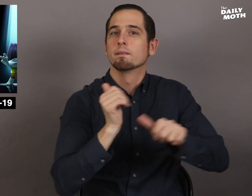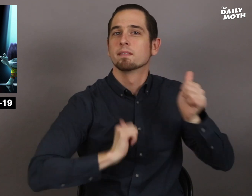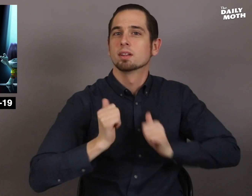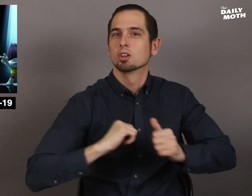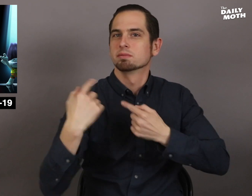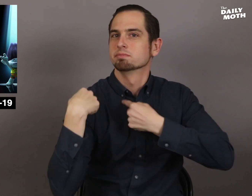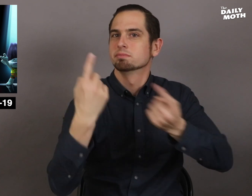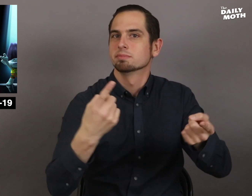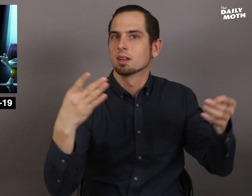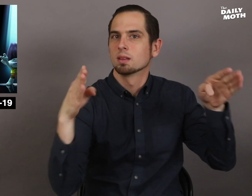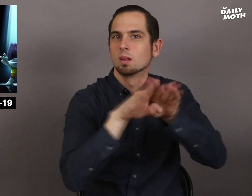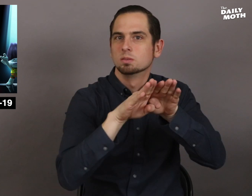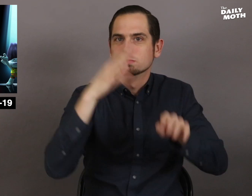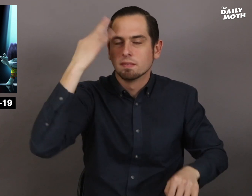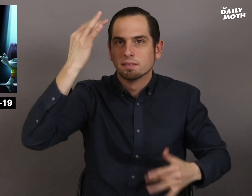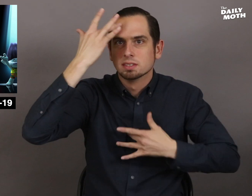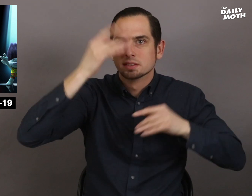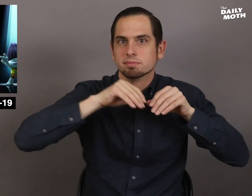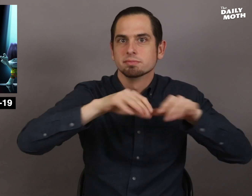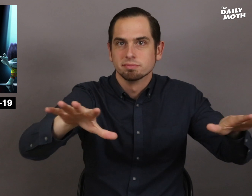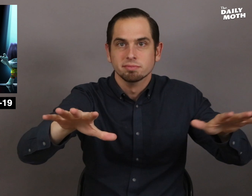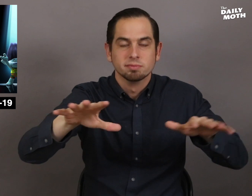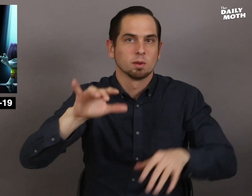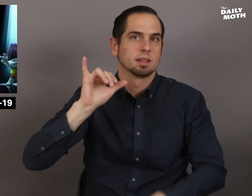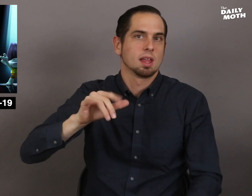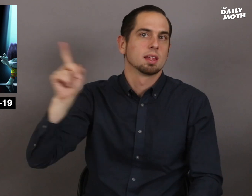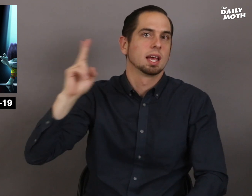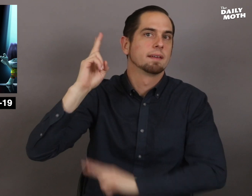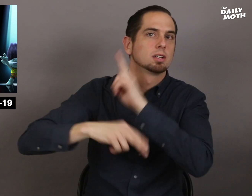Movie theaters have been closed because of the pandemic